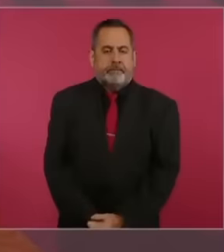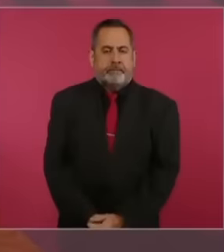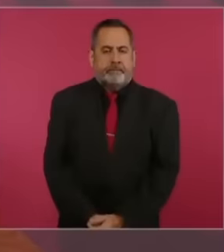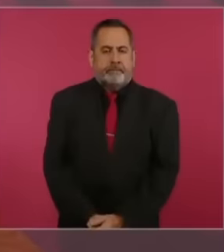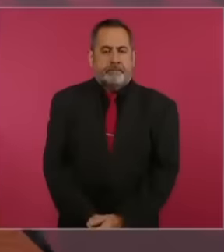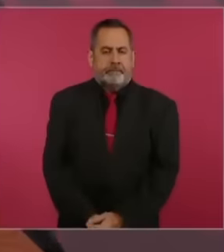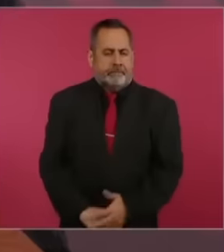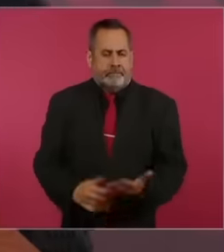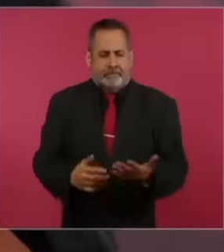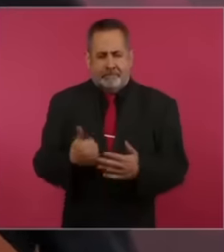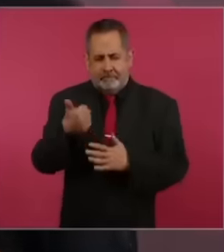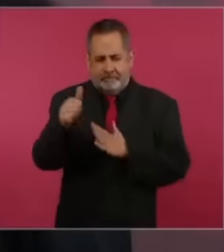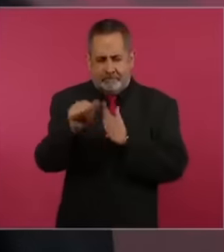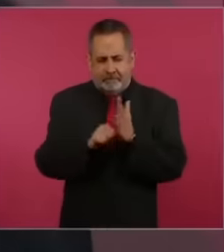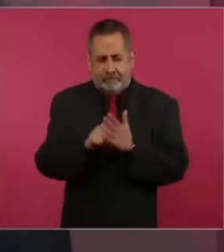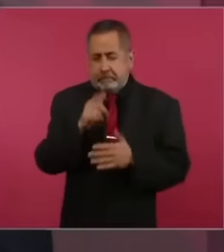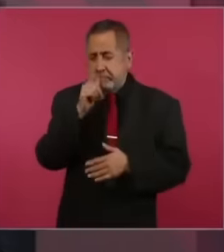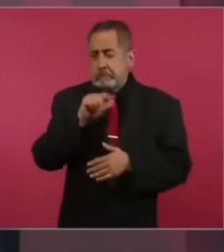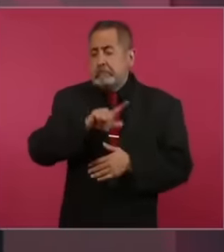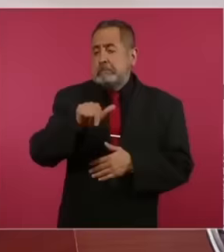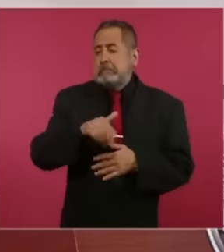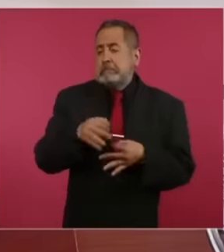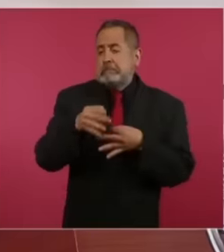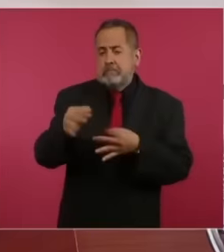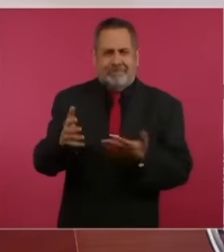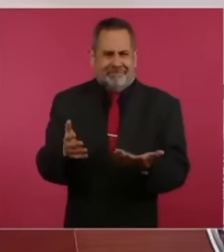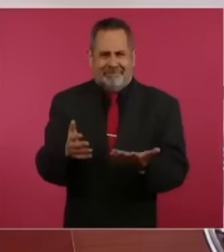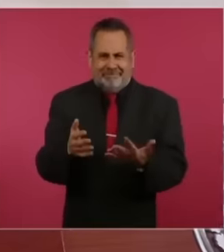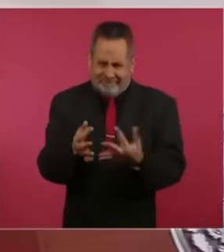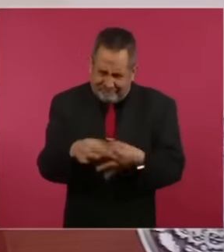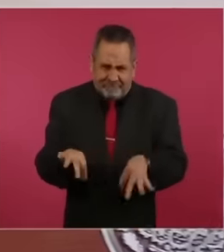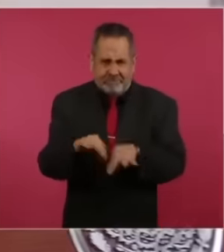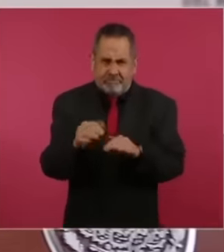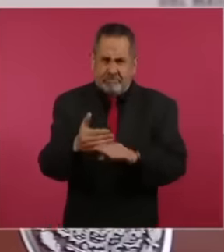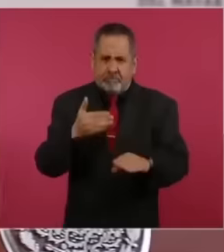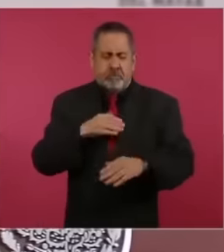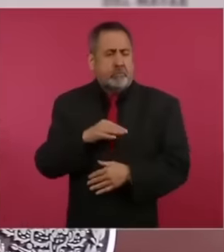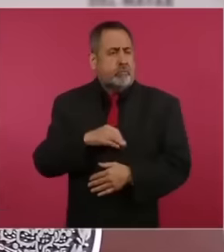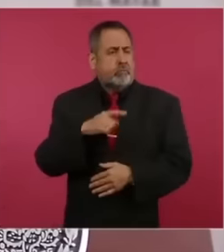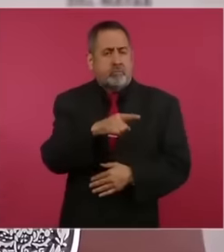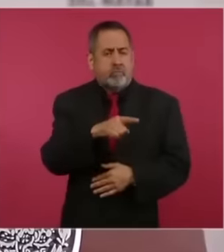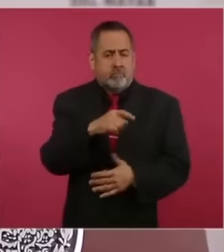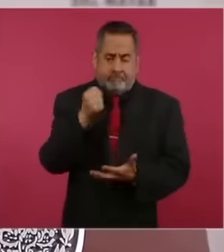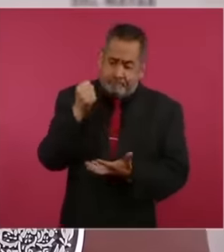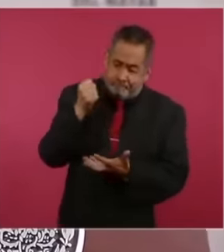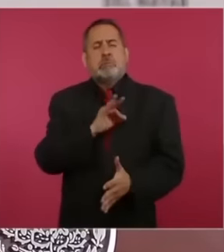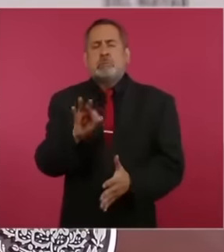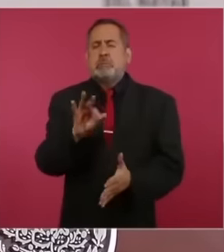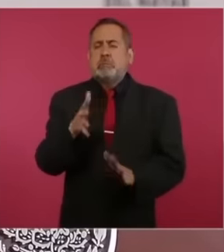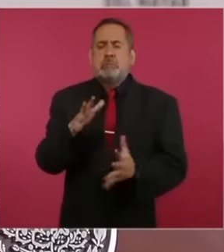How is it not going to be important that we are talking about more than the budget of a